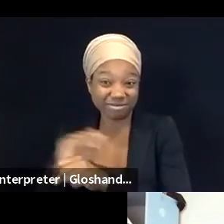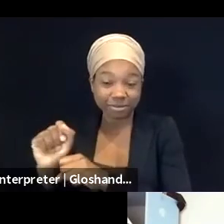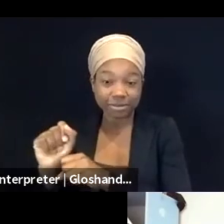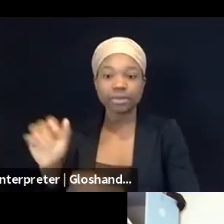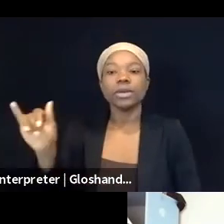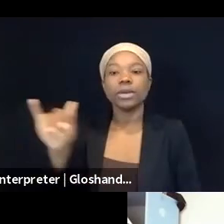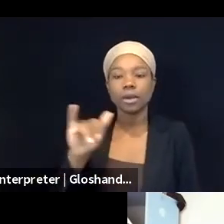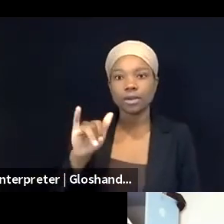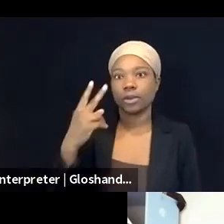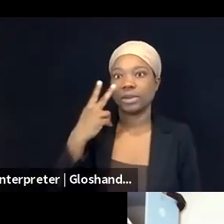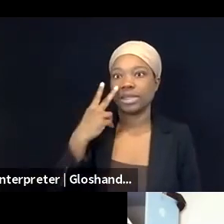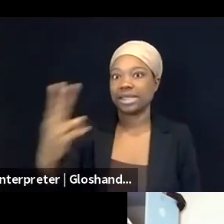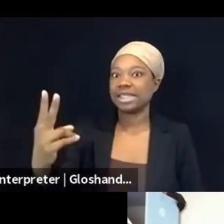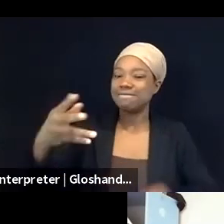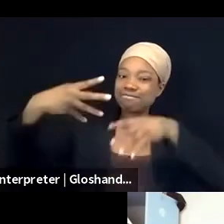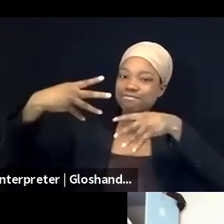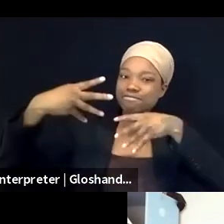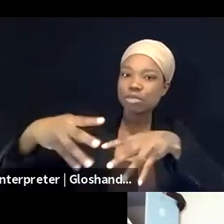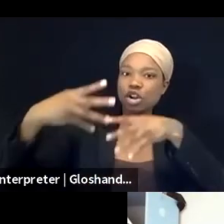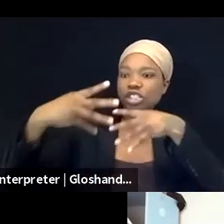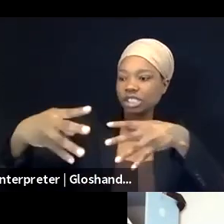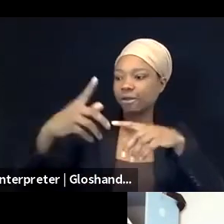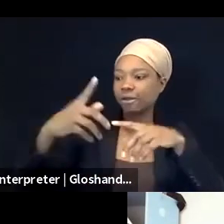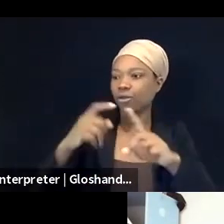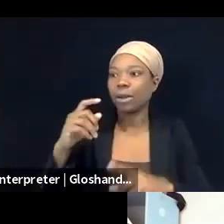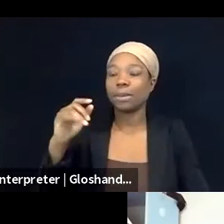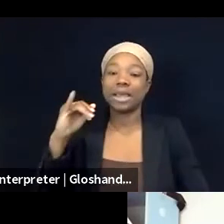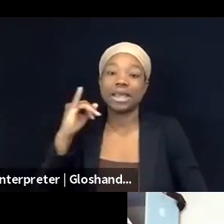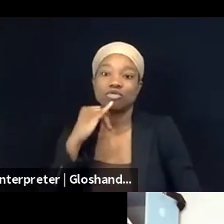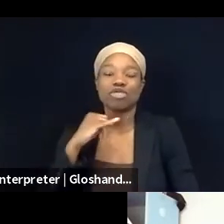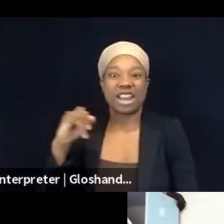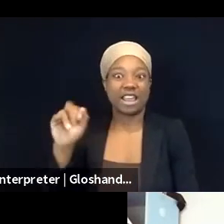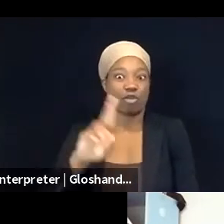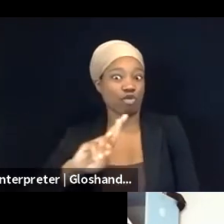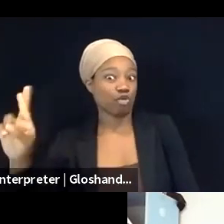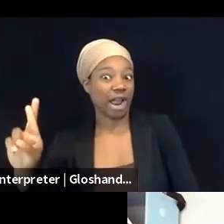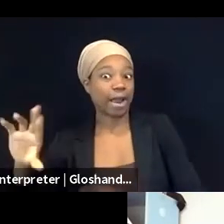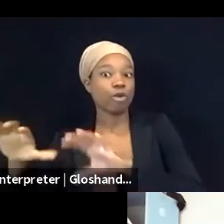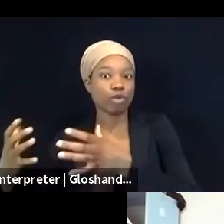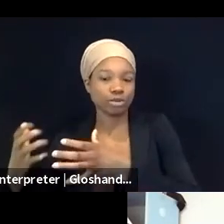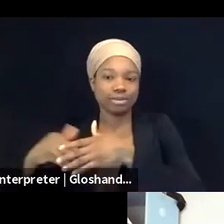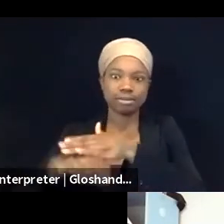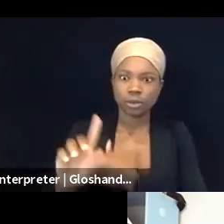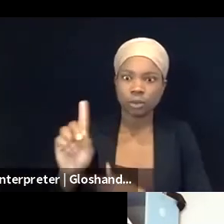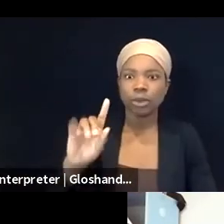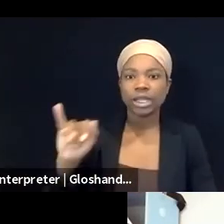by Israeli far right groups onto Jerusalem, and then solidarity from Palestinians in Gaza, you know,